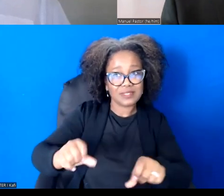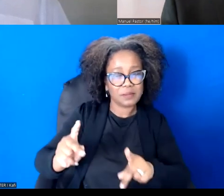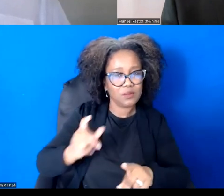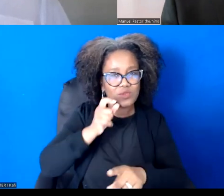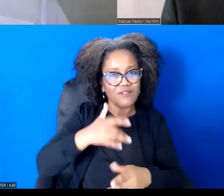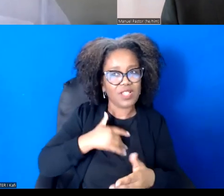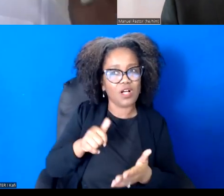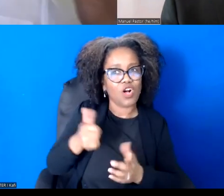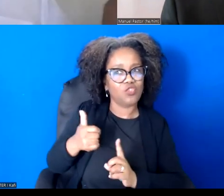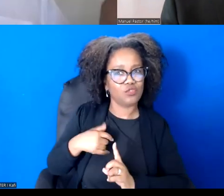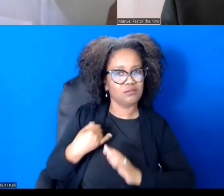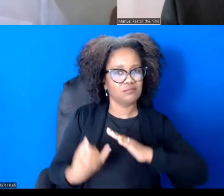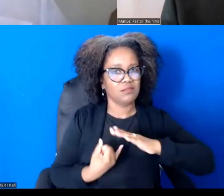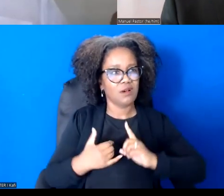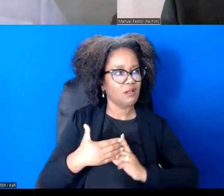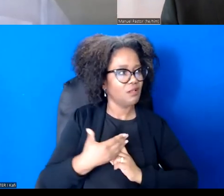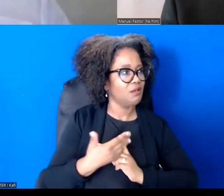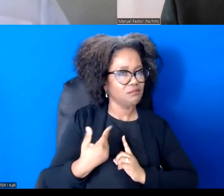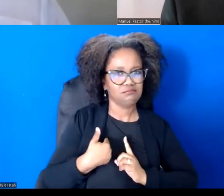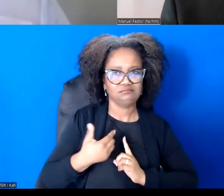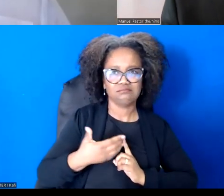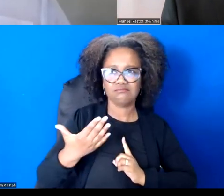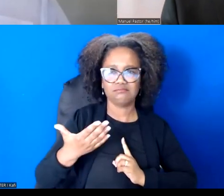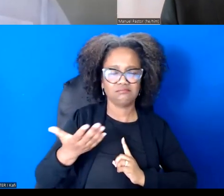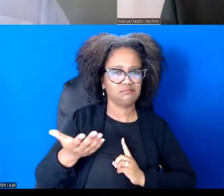But I think it orients all of our work.